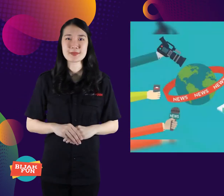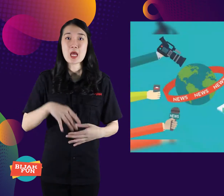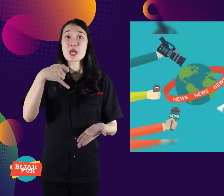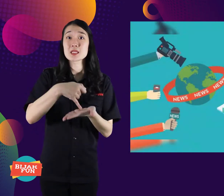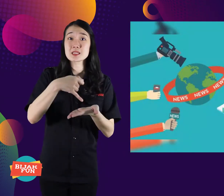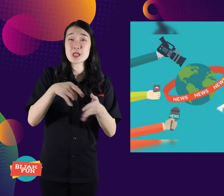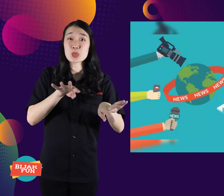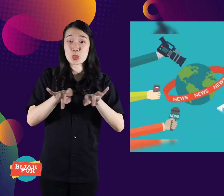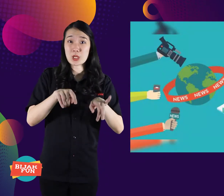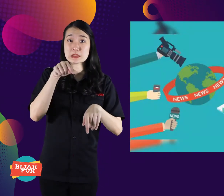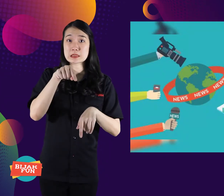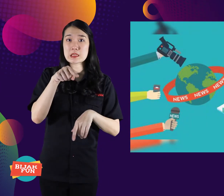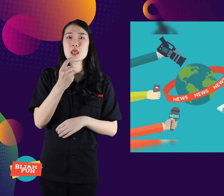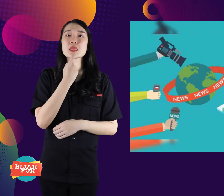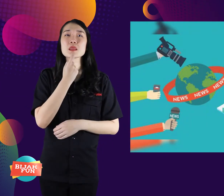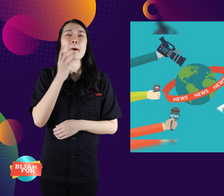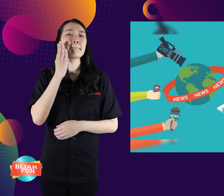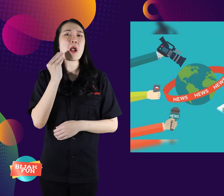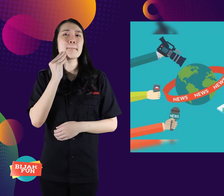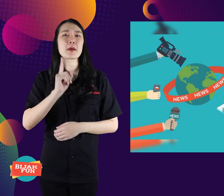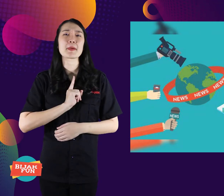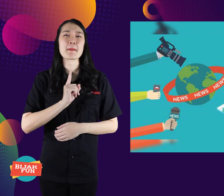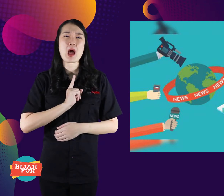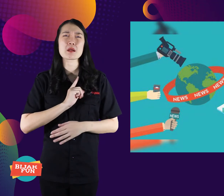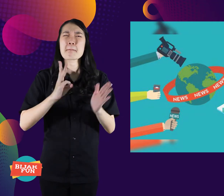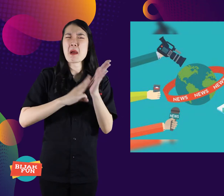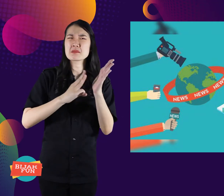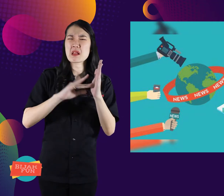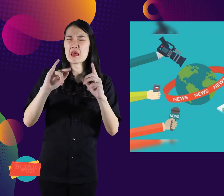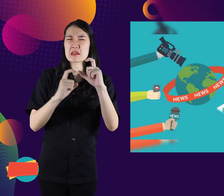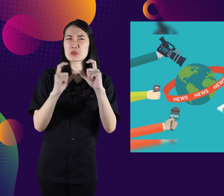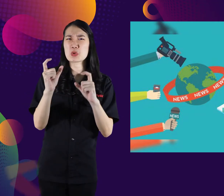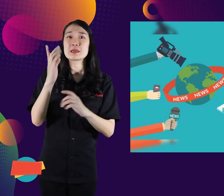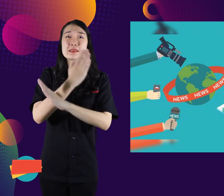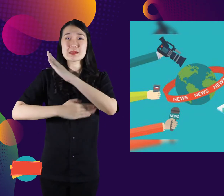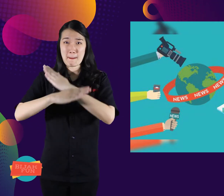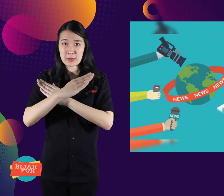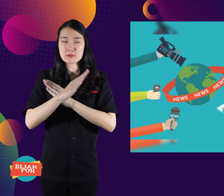Contents of writing about personal experiences related to disability issues.